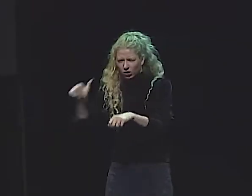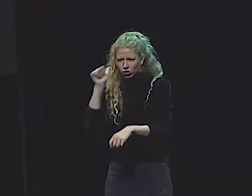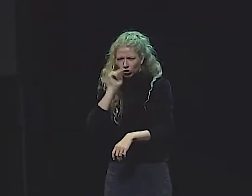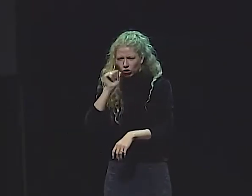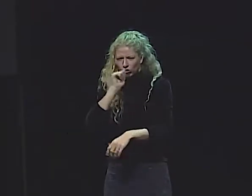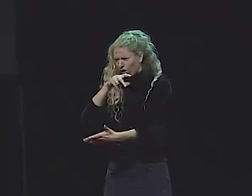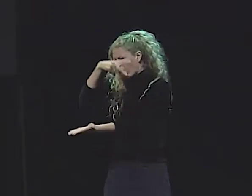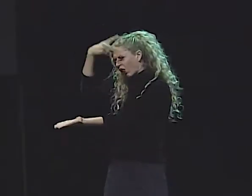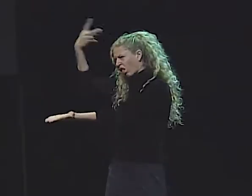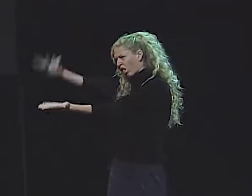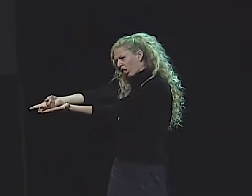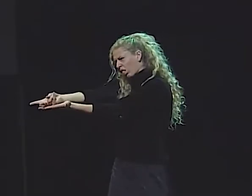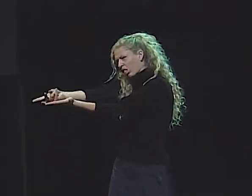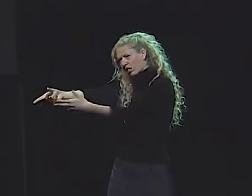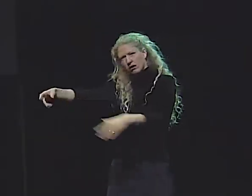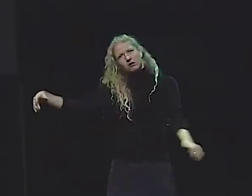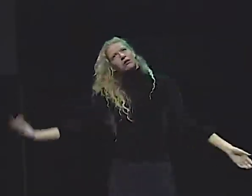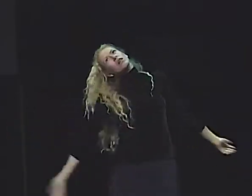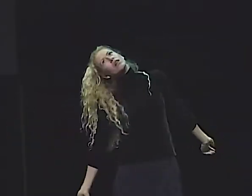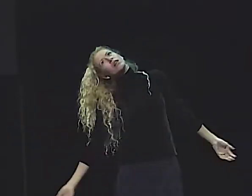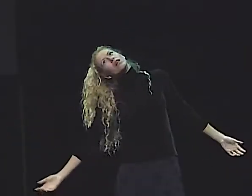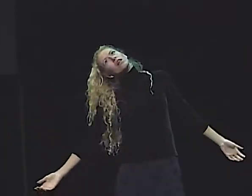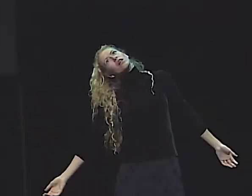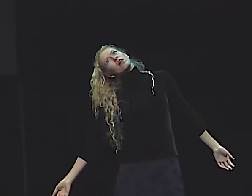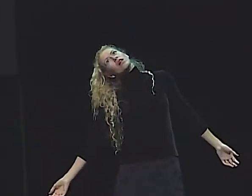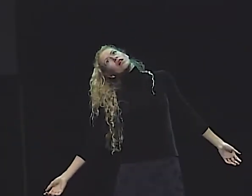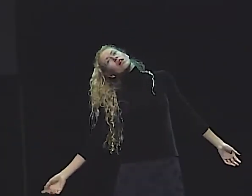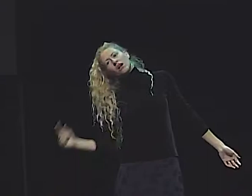ONE OF THEM SAW SOMETHING THAT LOOKED A LITTLE OUT OF PLACE.